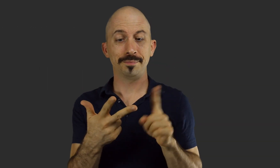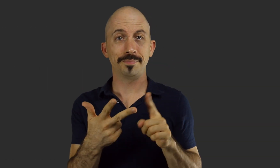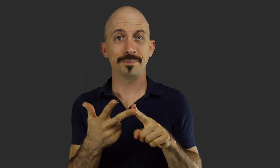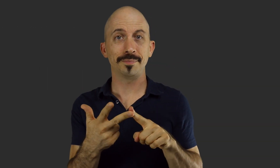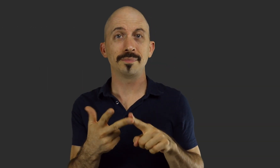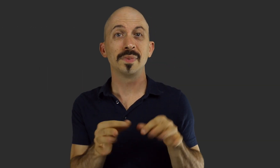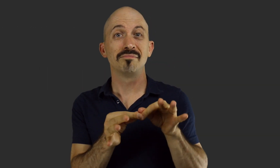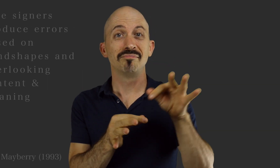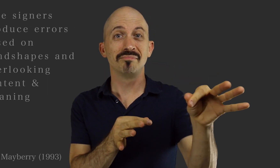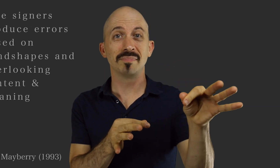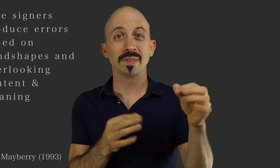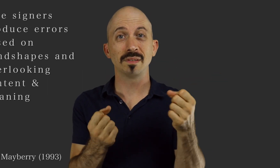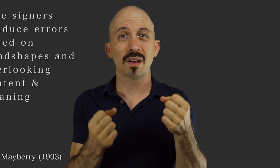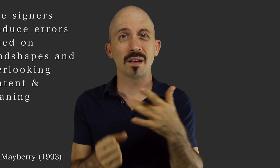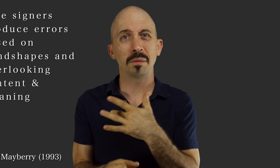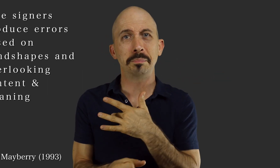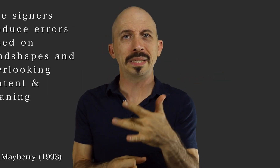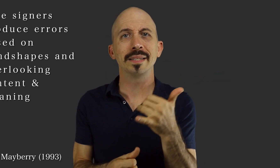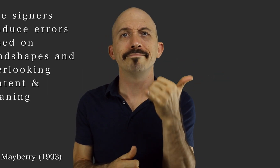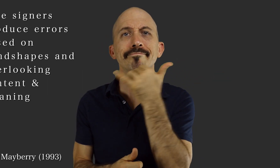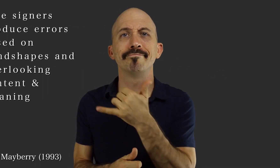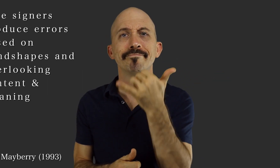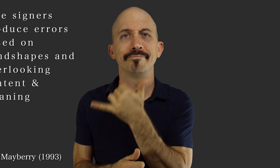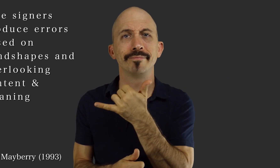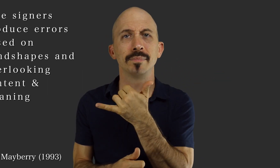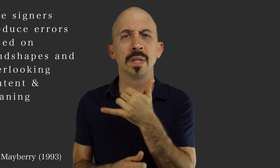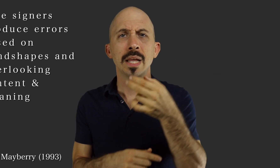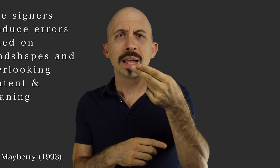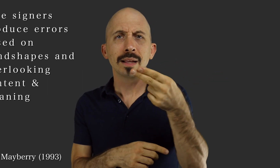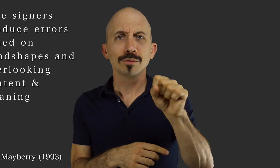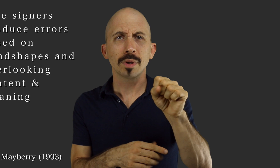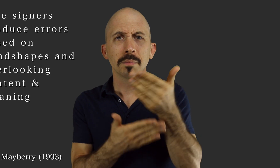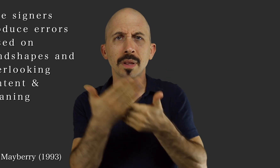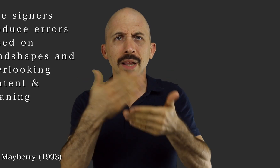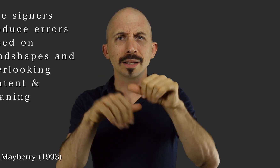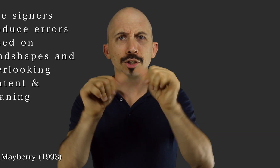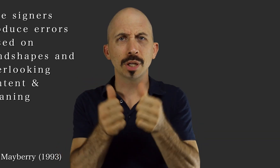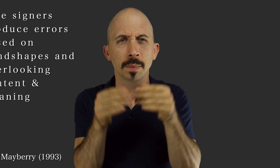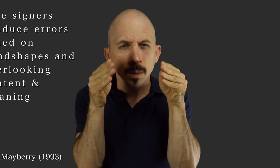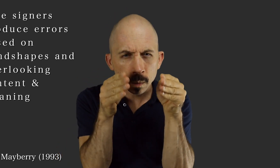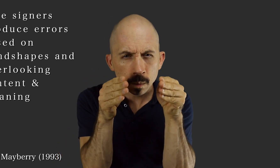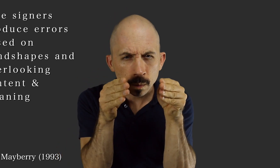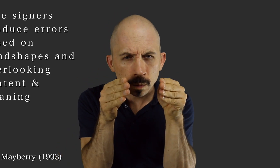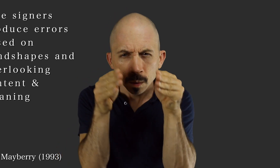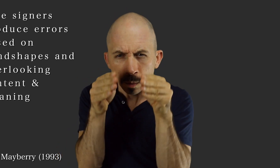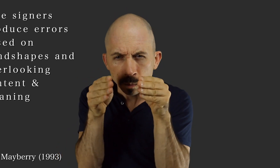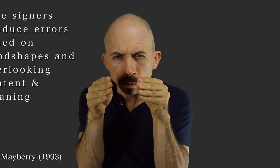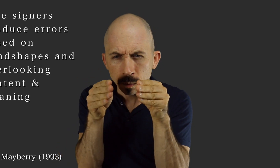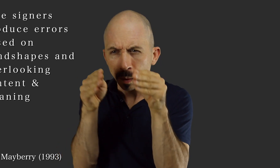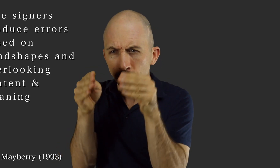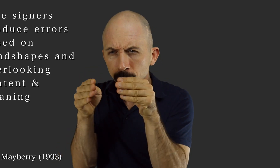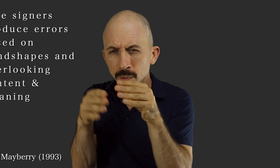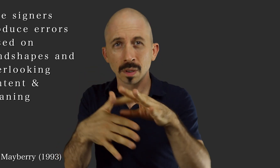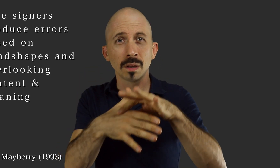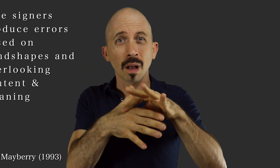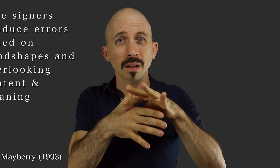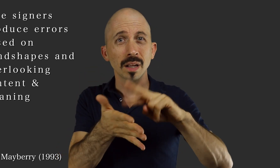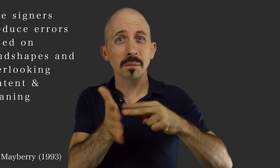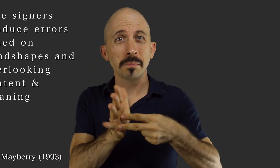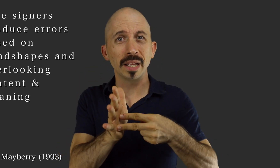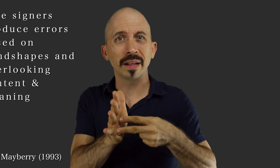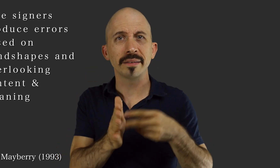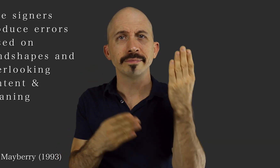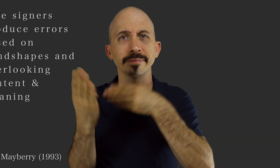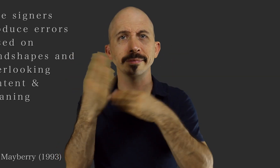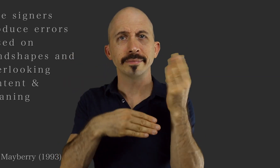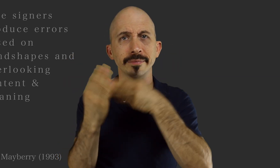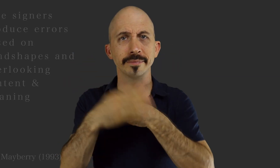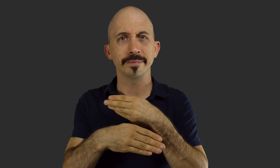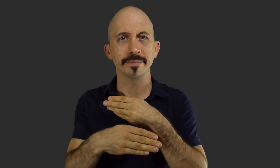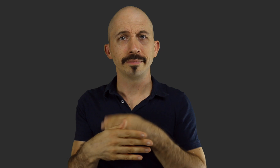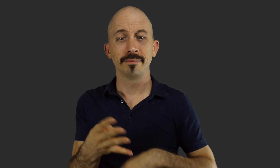Late signers tend to produce errors with handshapes by focusing on handshapes and overlooking underlying content and meaning.